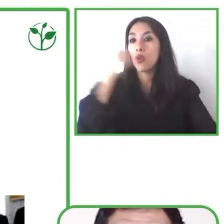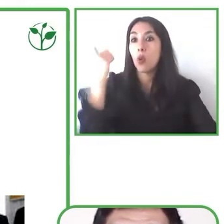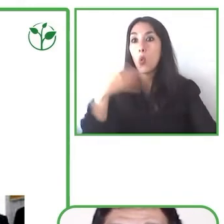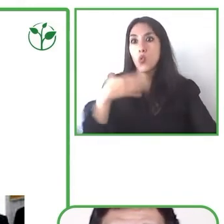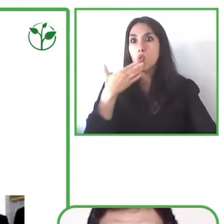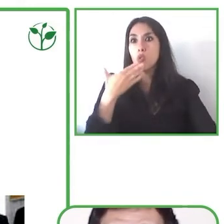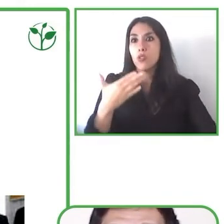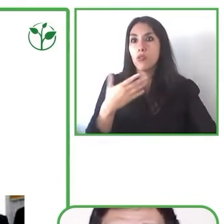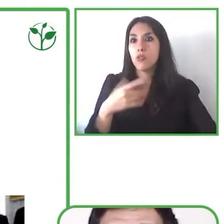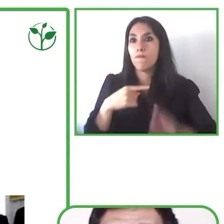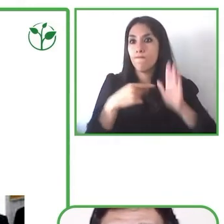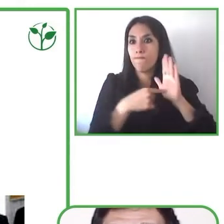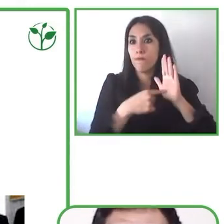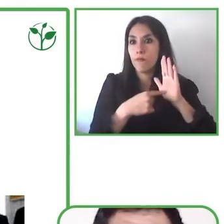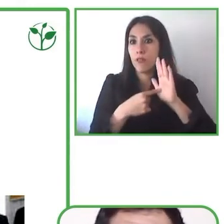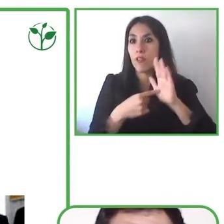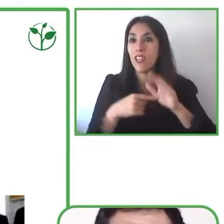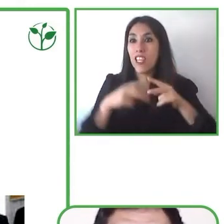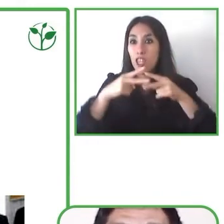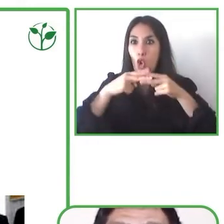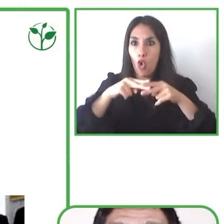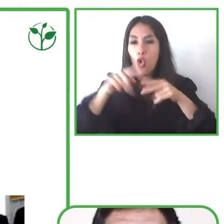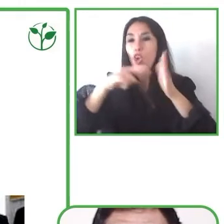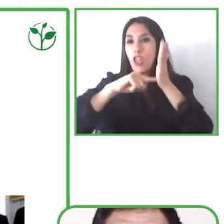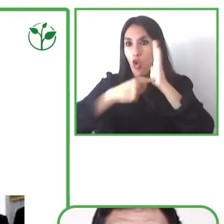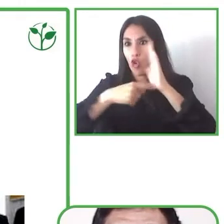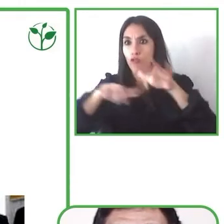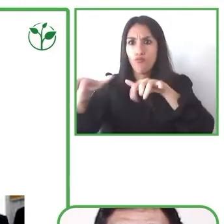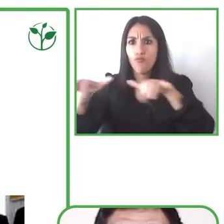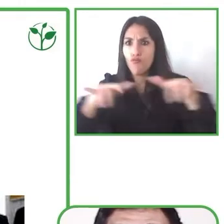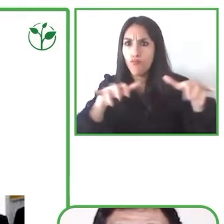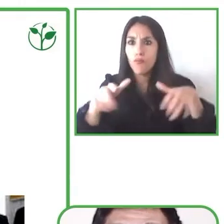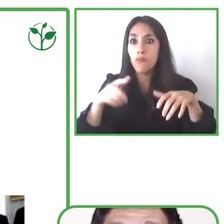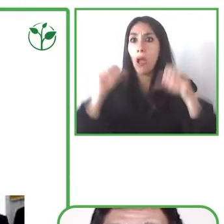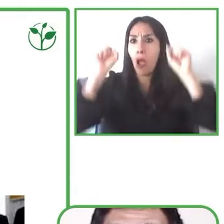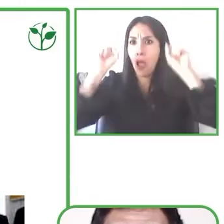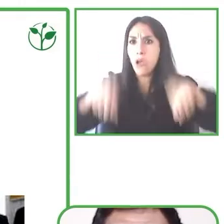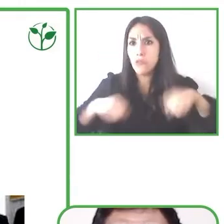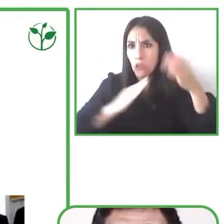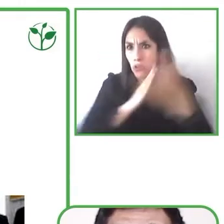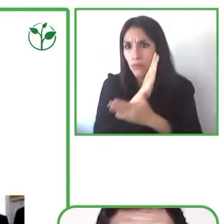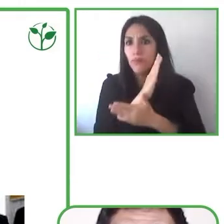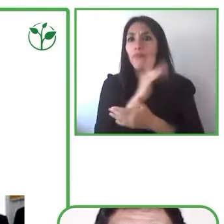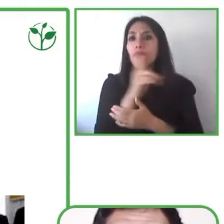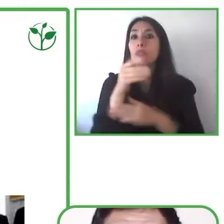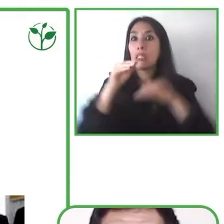results of the tool allow us to have a transfer in which what is good for the